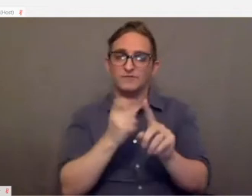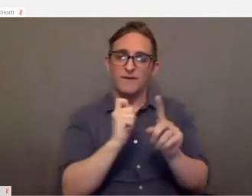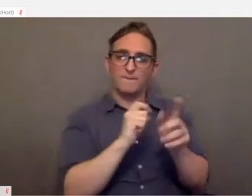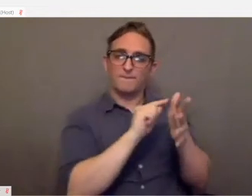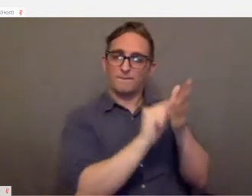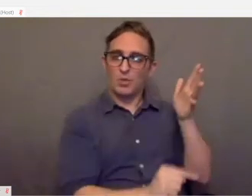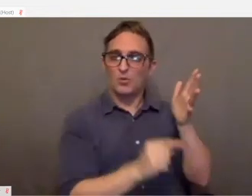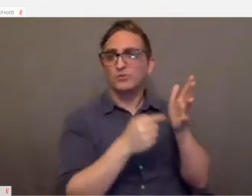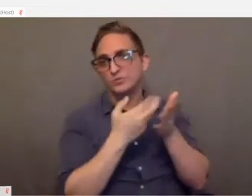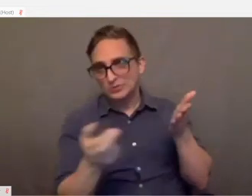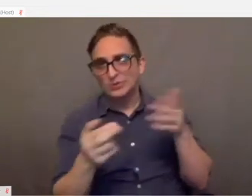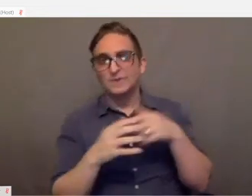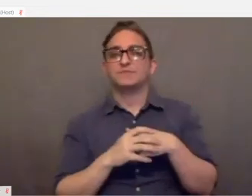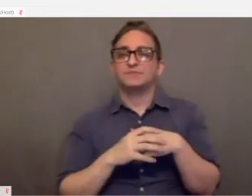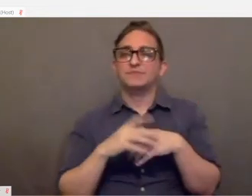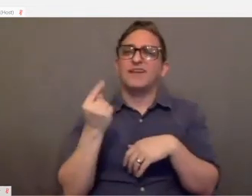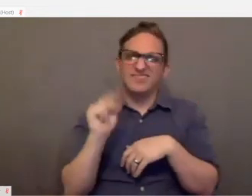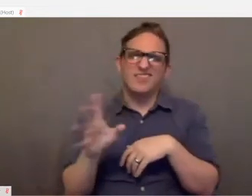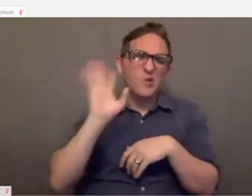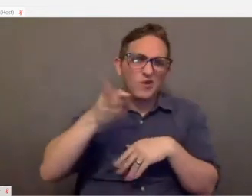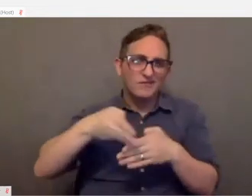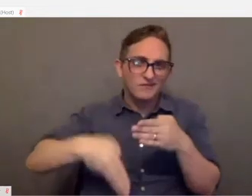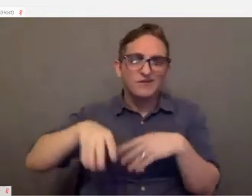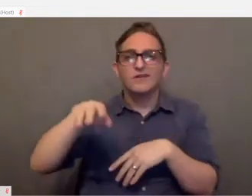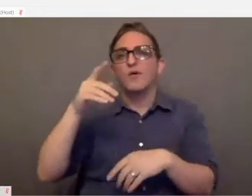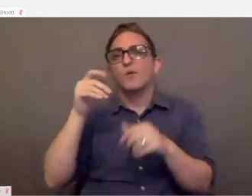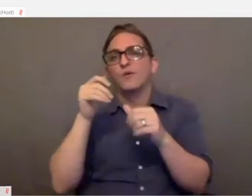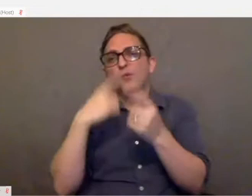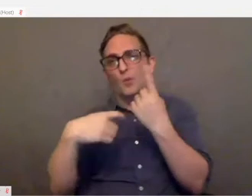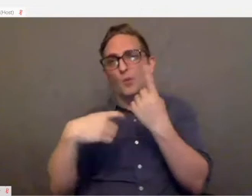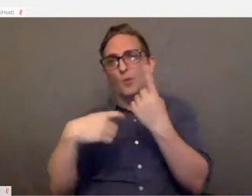And then, like I said before, we'll wrap up with Q and A session.